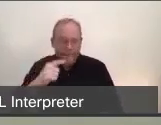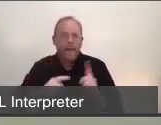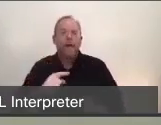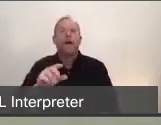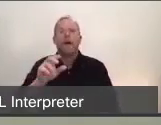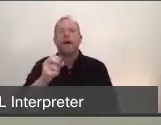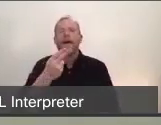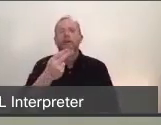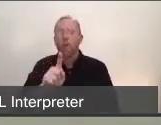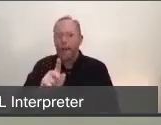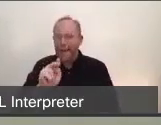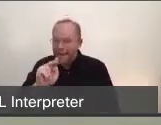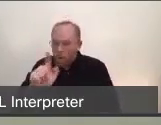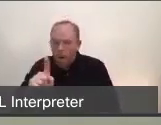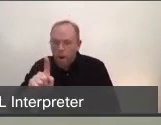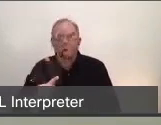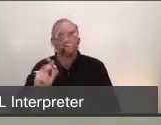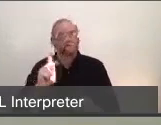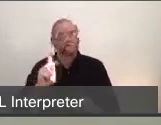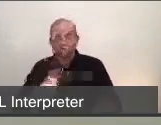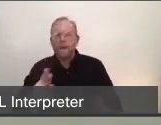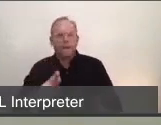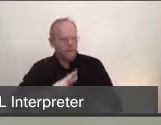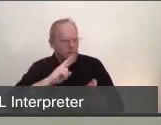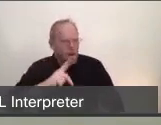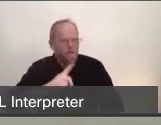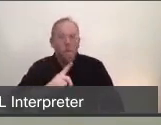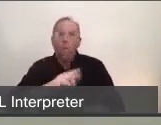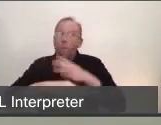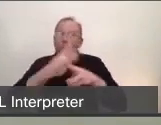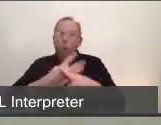to respond to pandemics, but we quickly learned